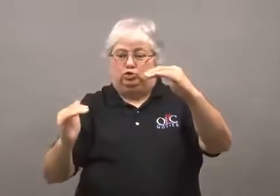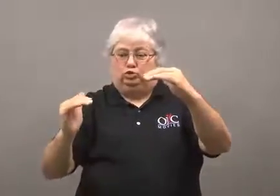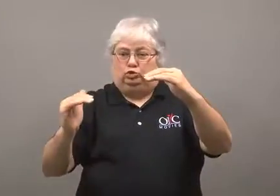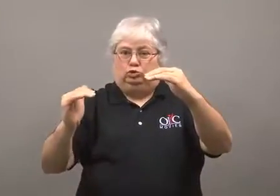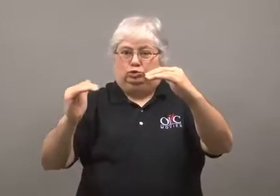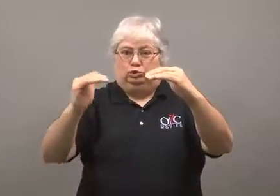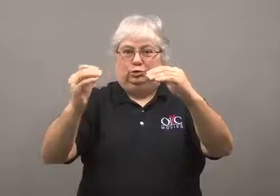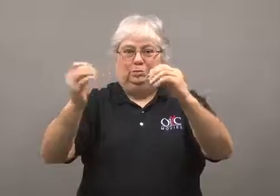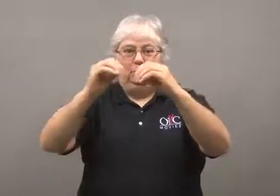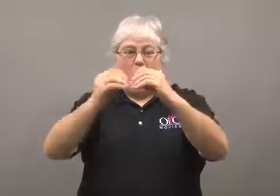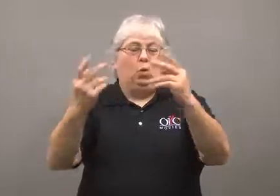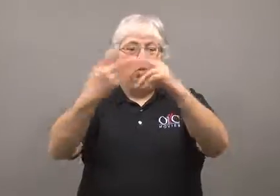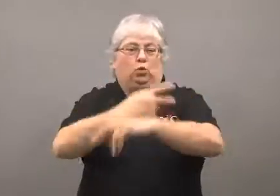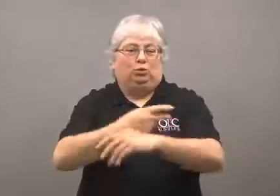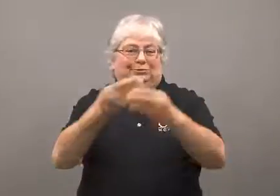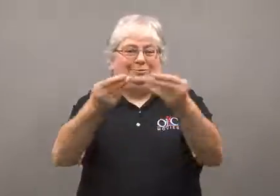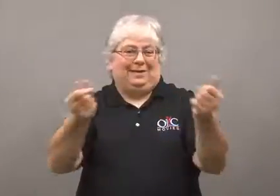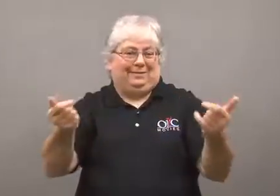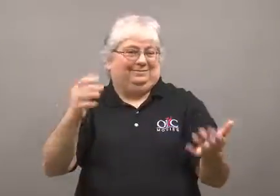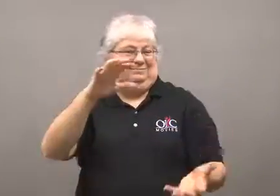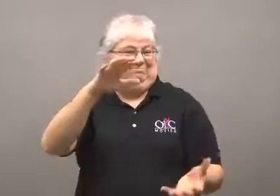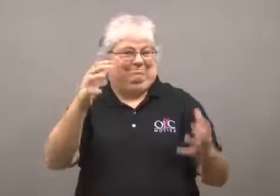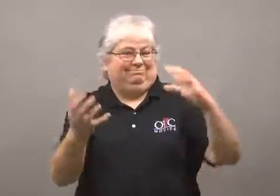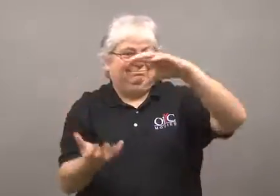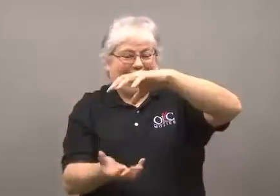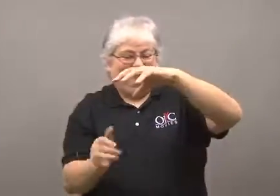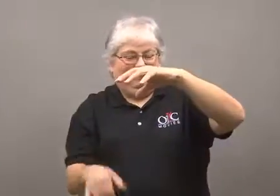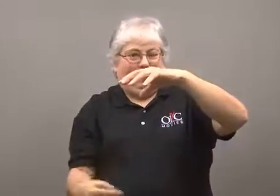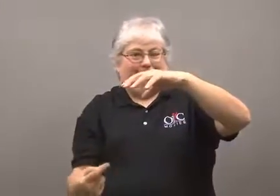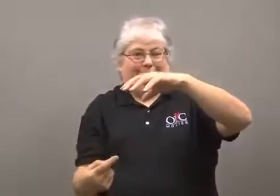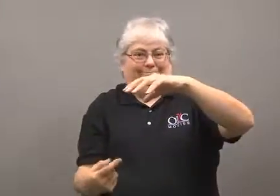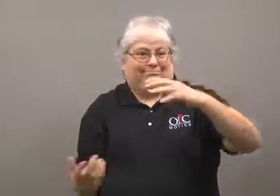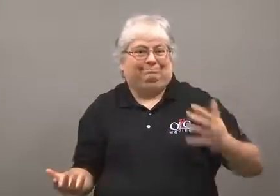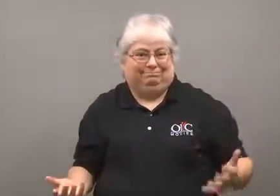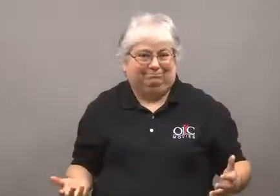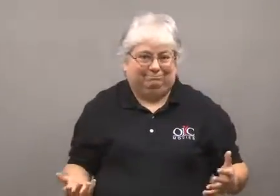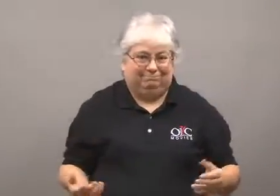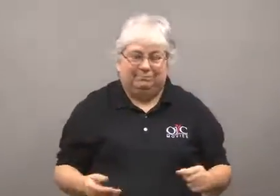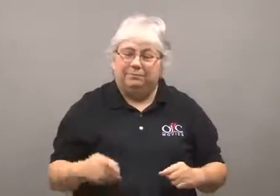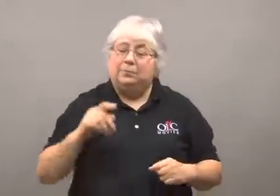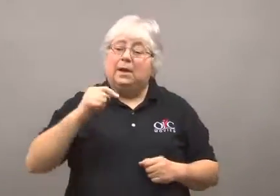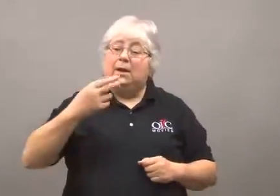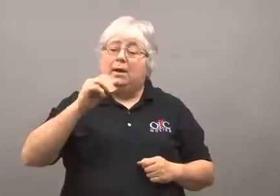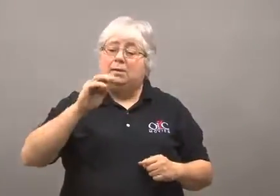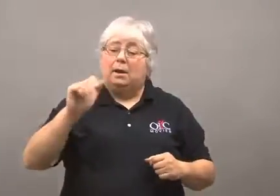As it erodes further, more water seeps in, and continues to melt the cap.